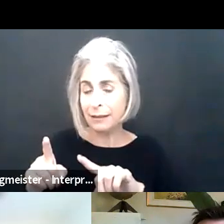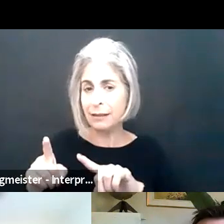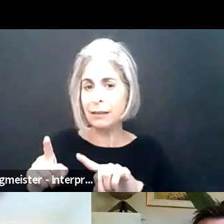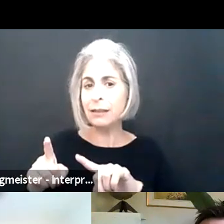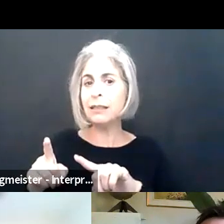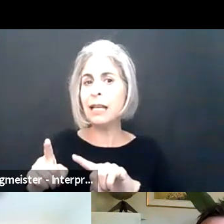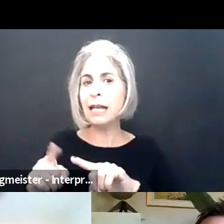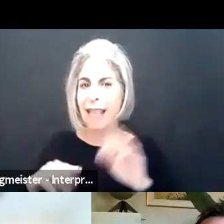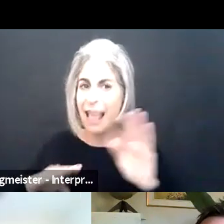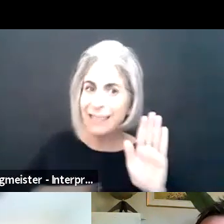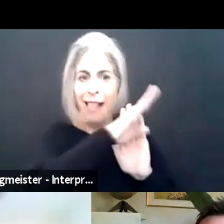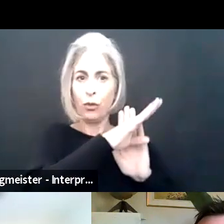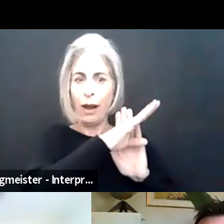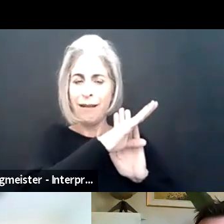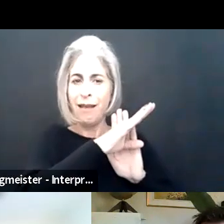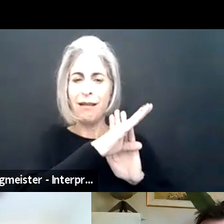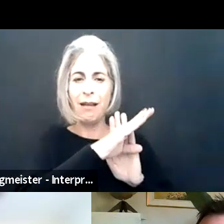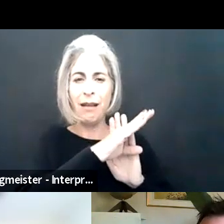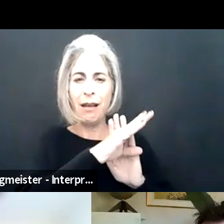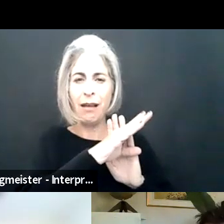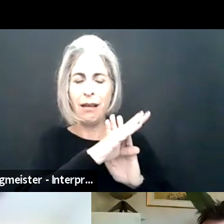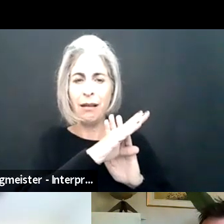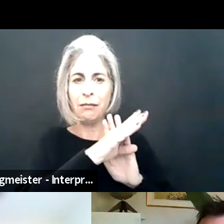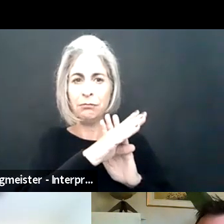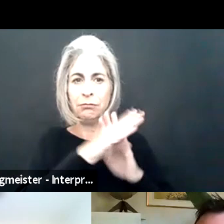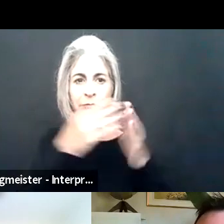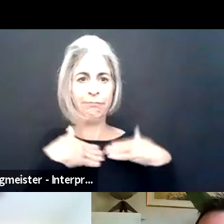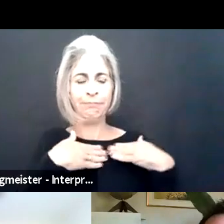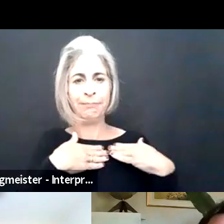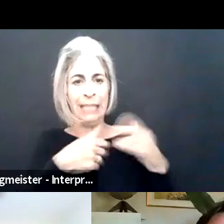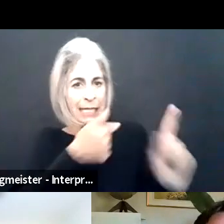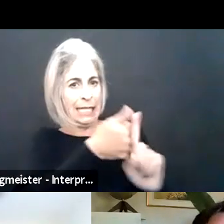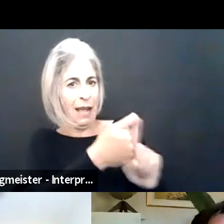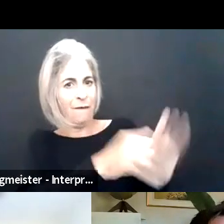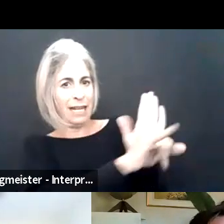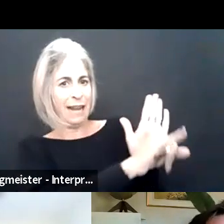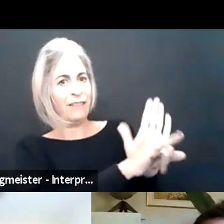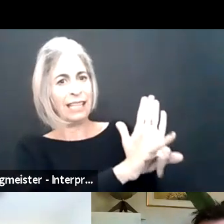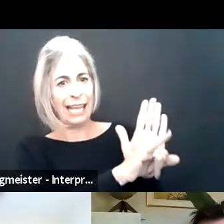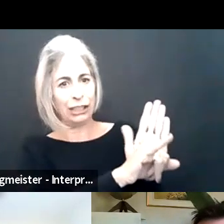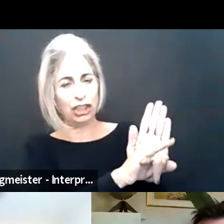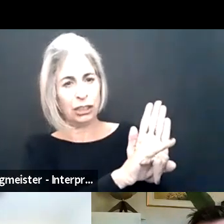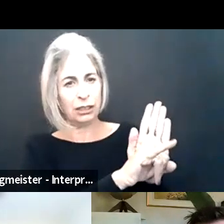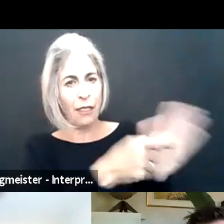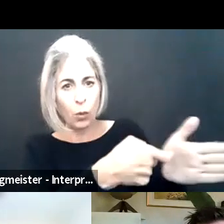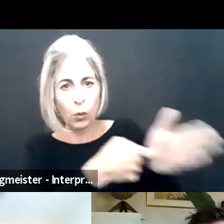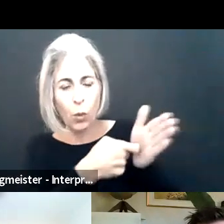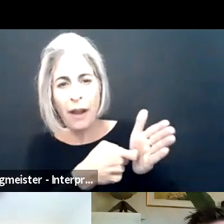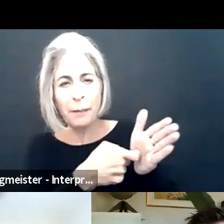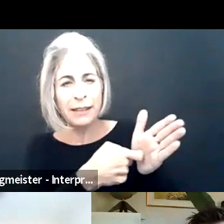support in their offices. And what that's done is it's accelerated the disclosure or the